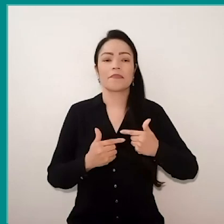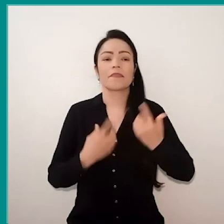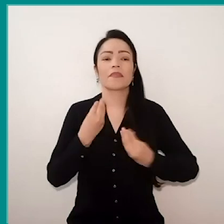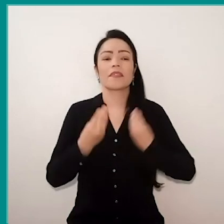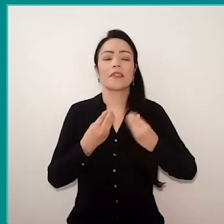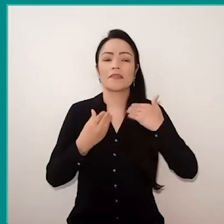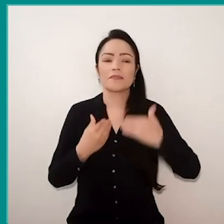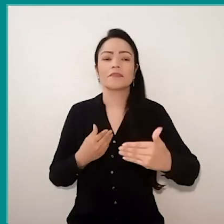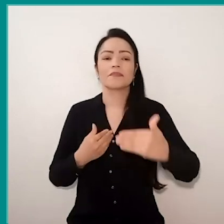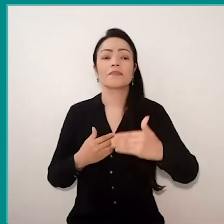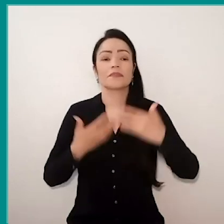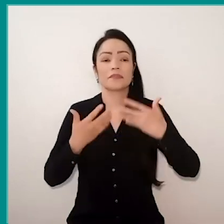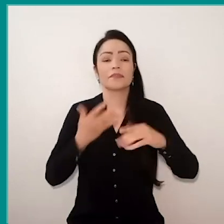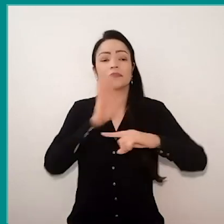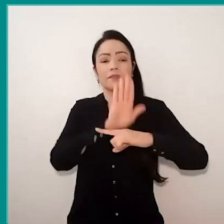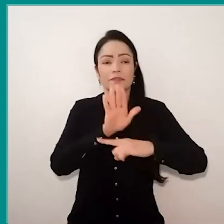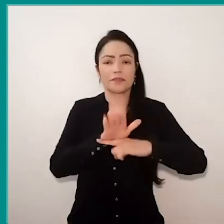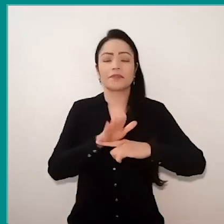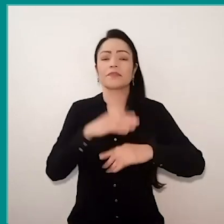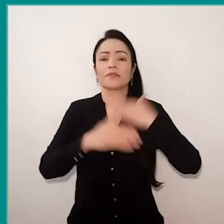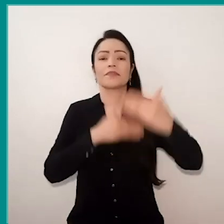to contribute to full development of children